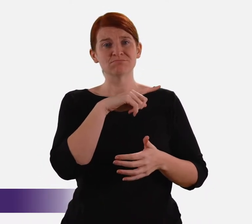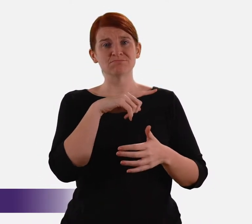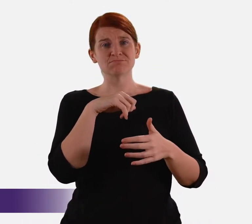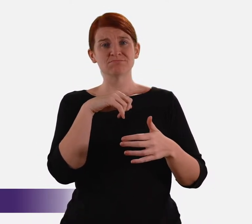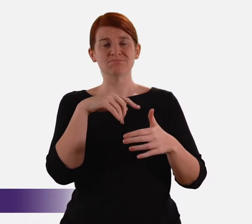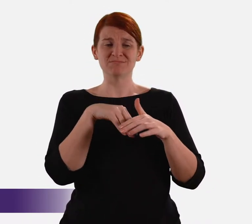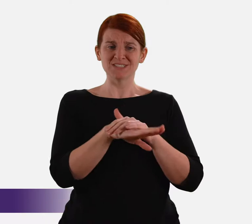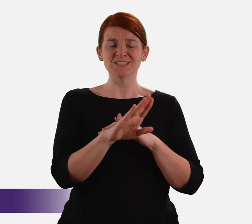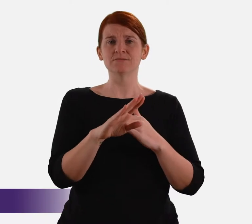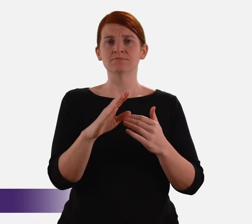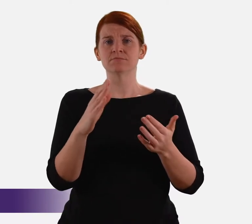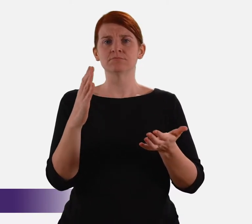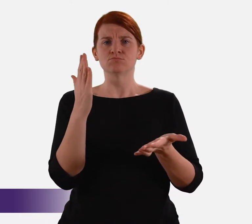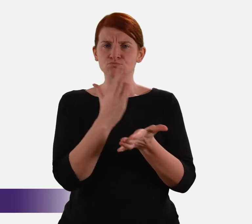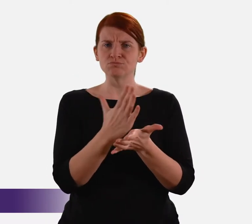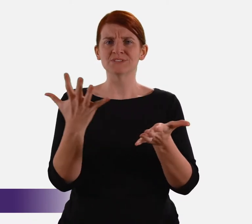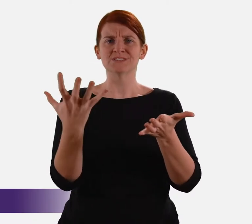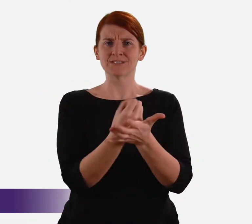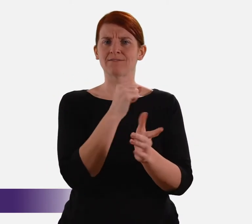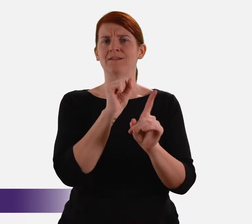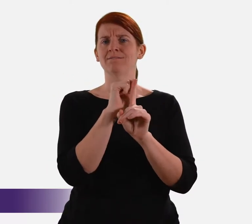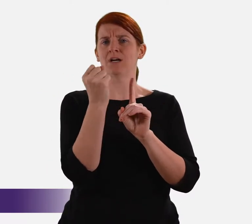to ensure that they can do so in a totally safe environment.